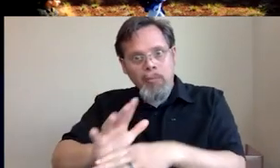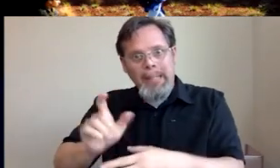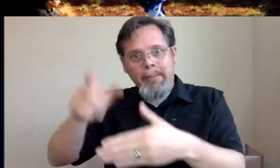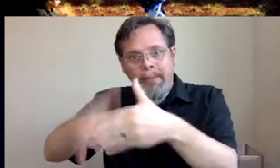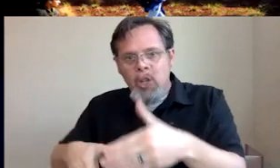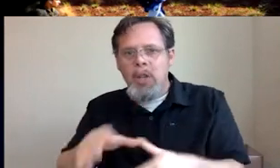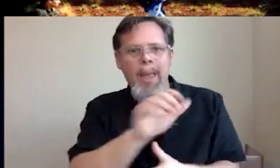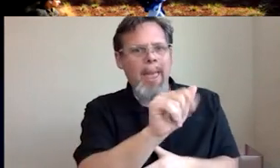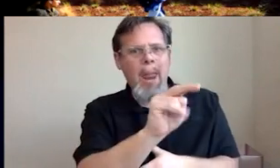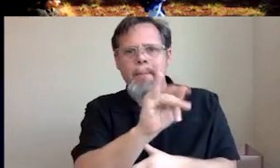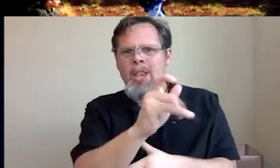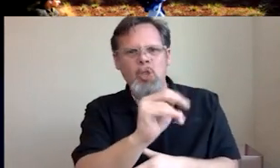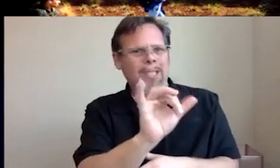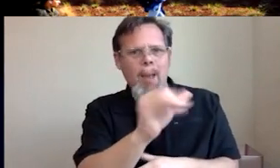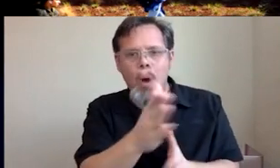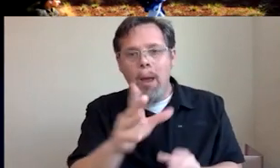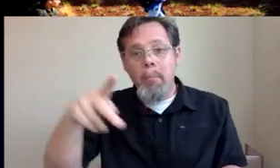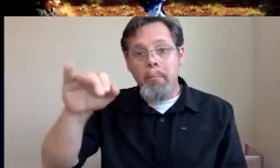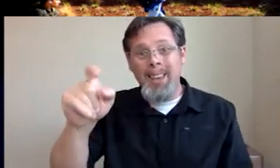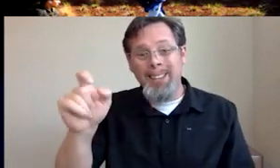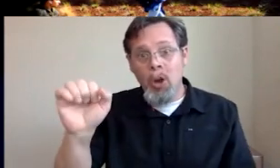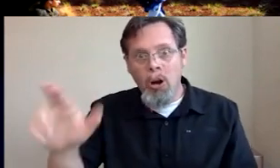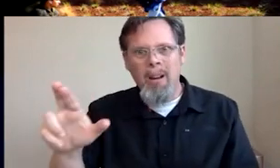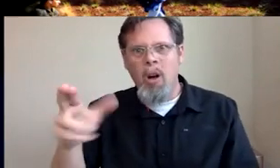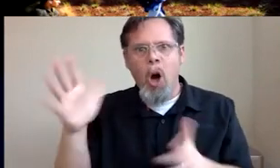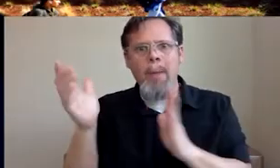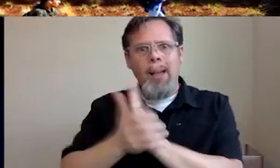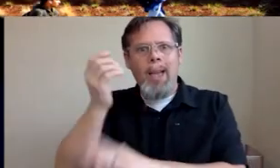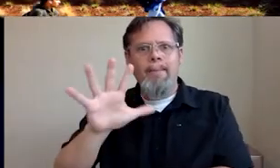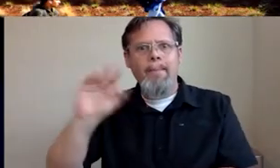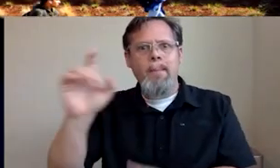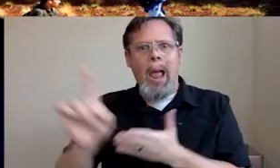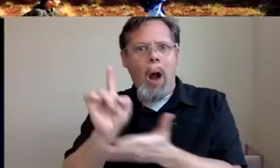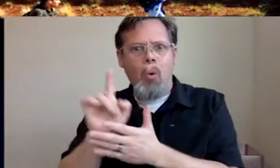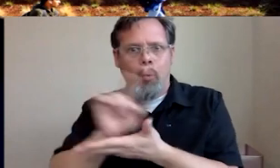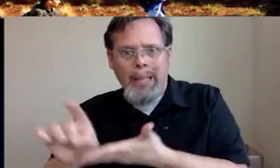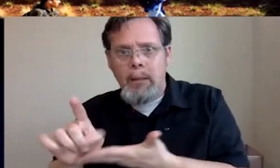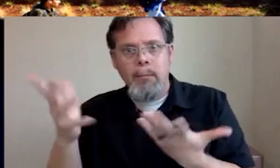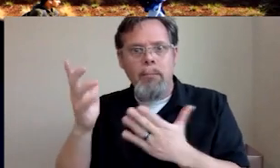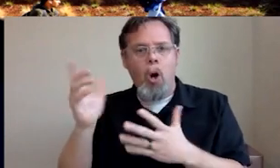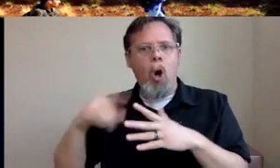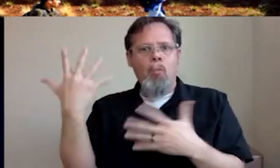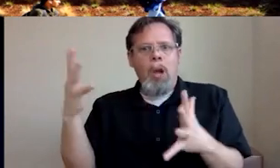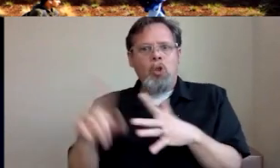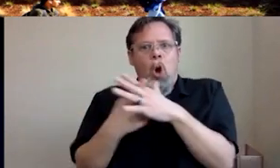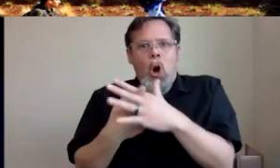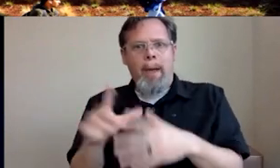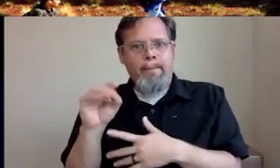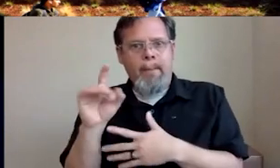same way. Pixar automatically has 50 hours. You don't have a 40 hour week. You're automatically start off with fifty. So I don't know about